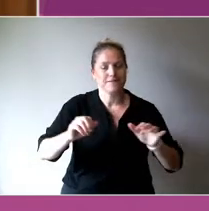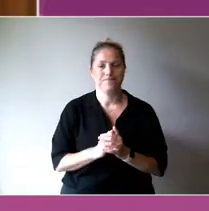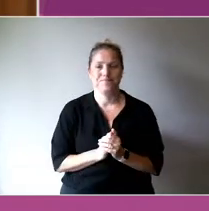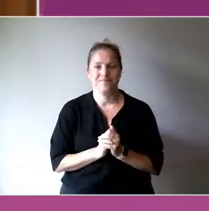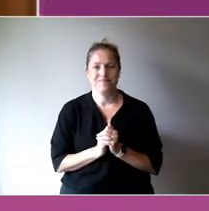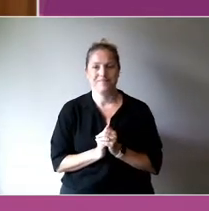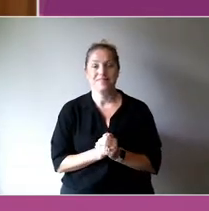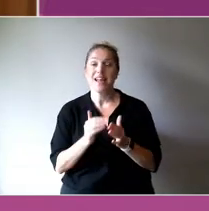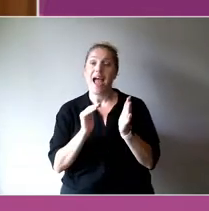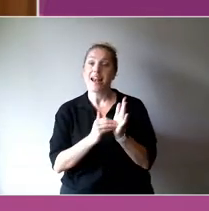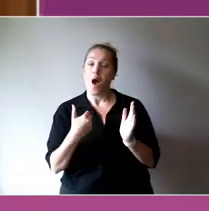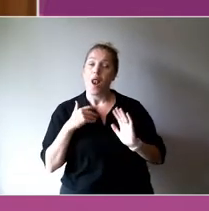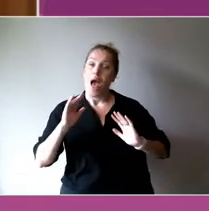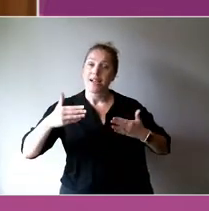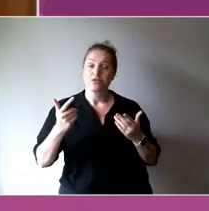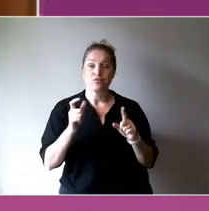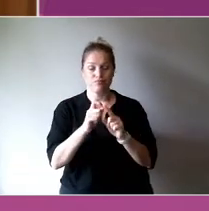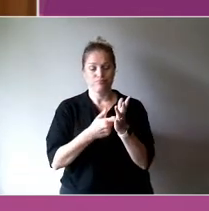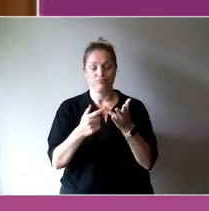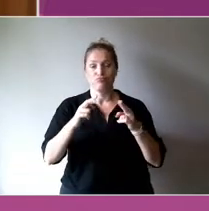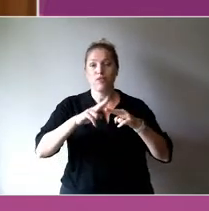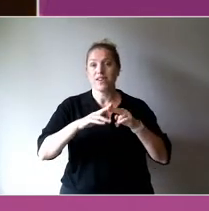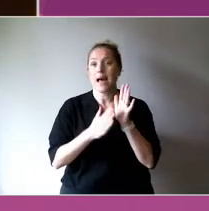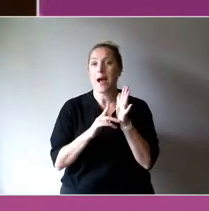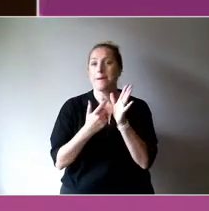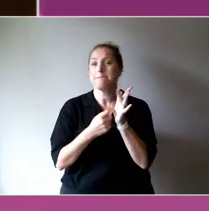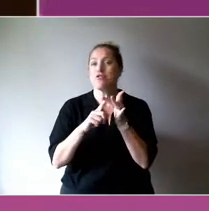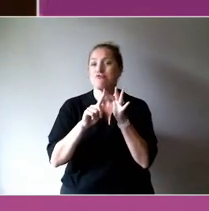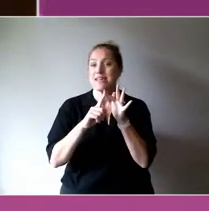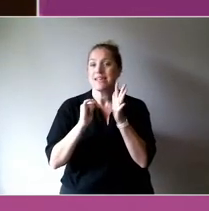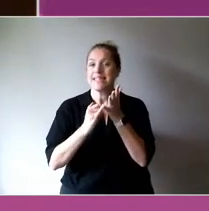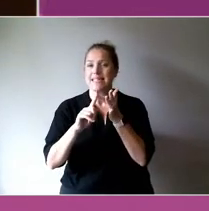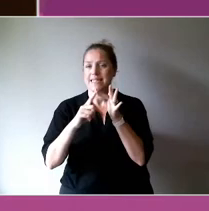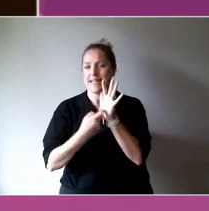Arts and Music to help welcome us to the event.